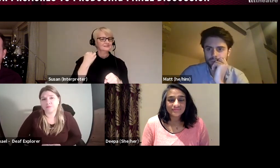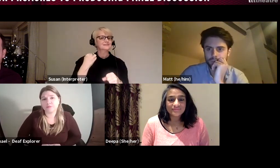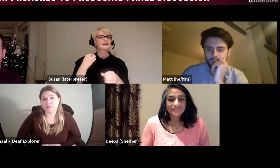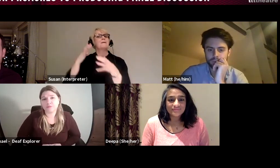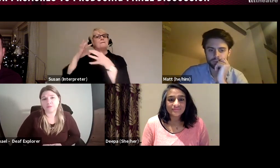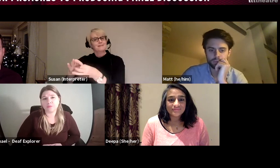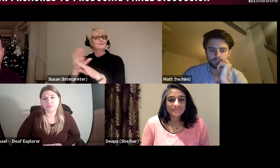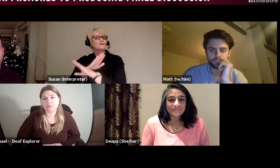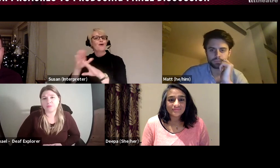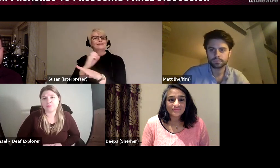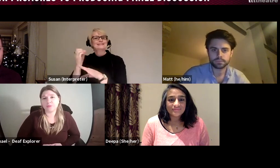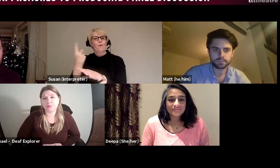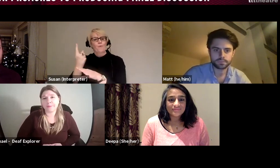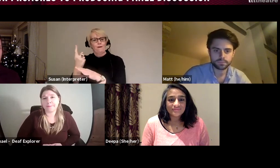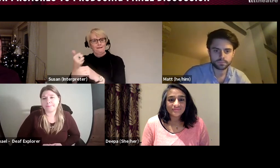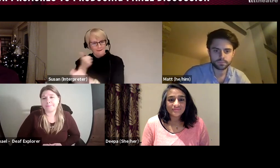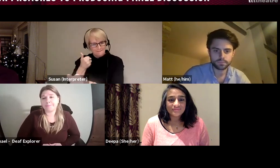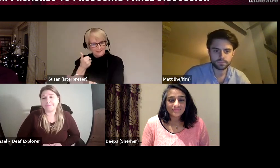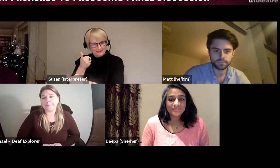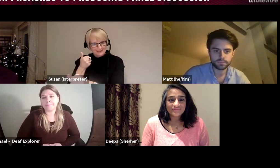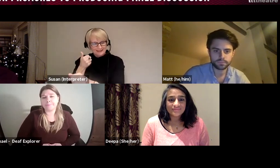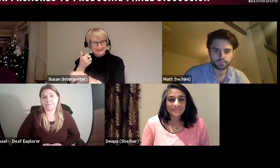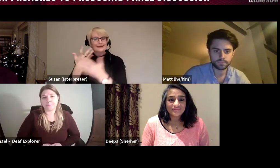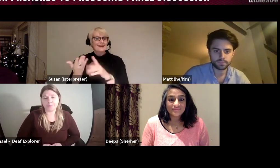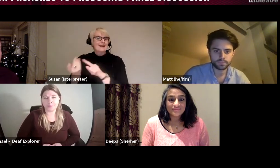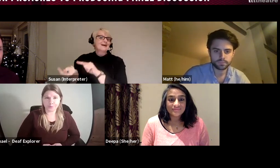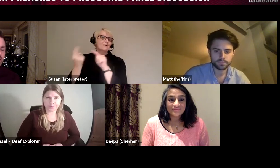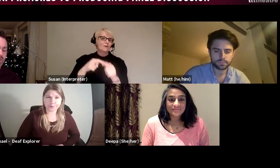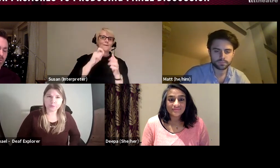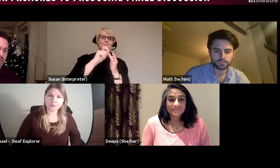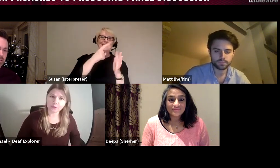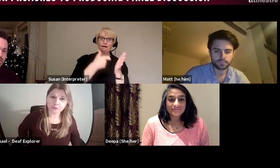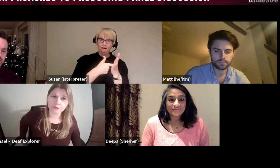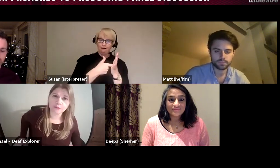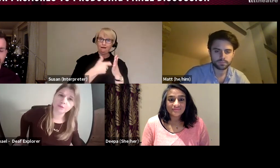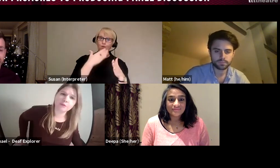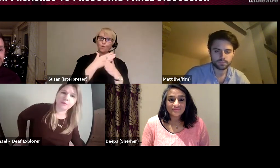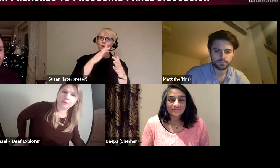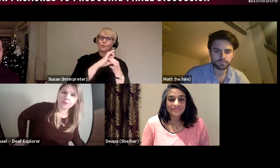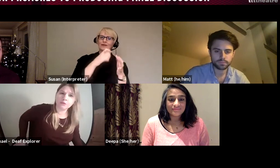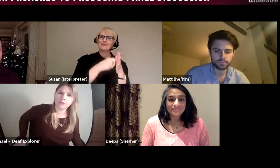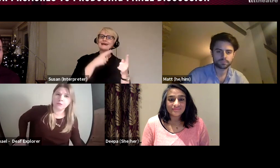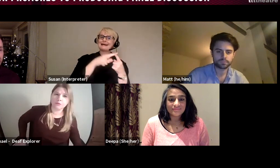and back in PR this time with Kate Morley who is Deafinitely Theatre brilliant publicist.